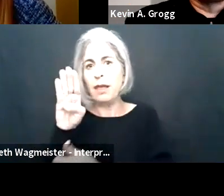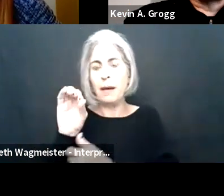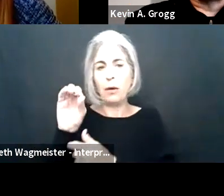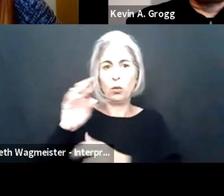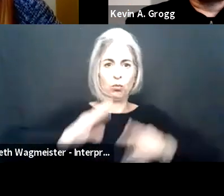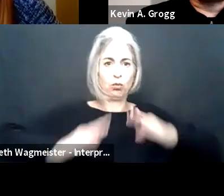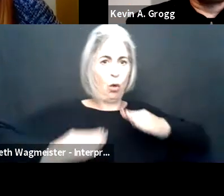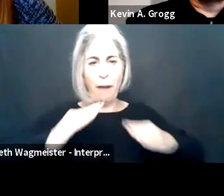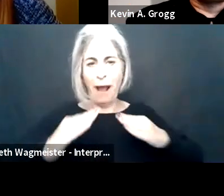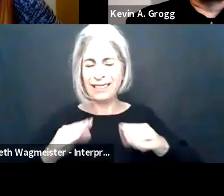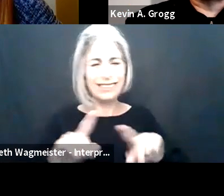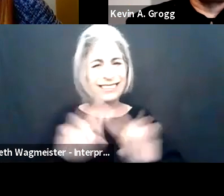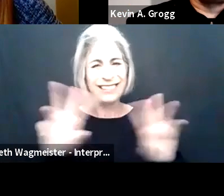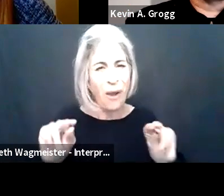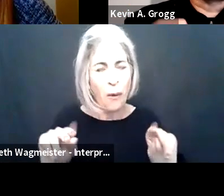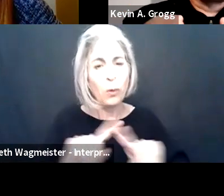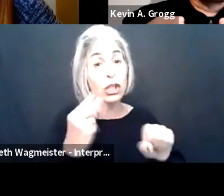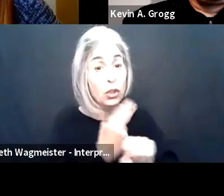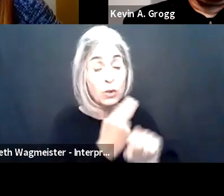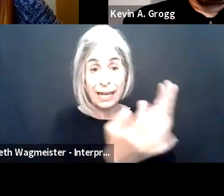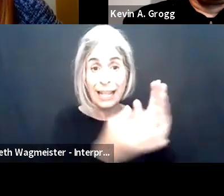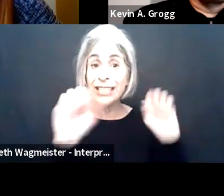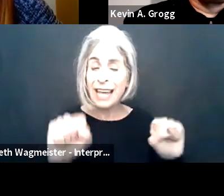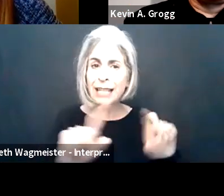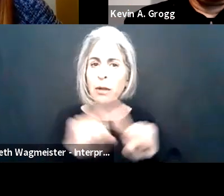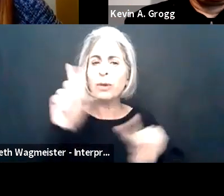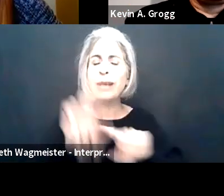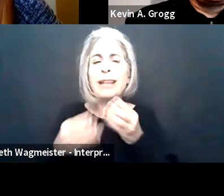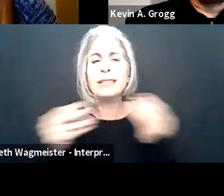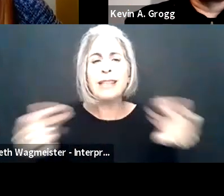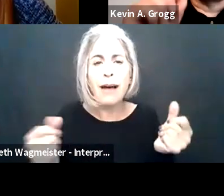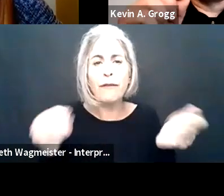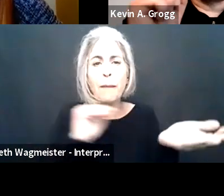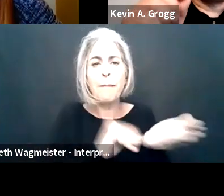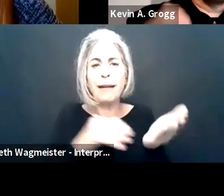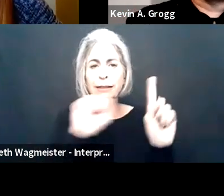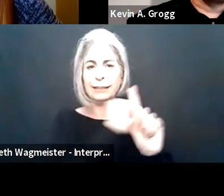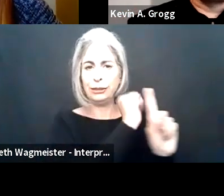do not use automation, even though we all love our toys in tech, that's for sure, but we're not going to use that to